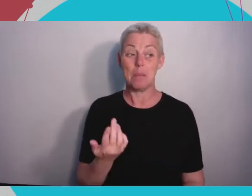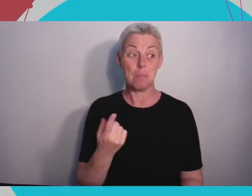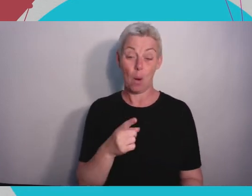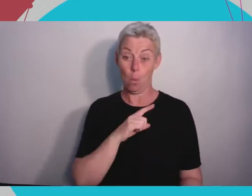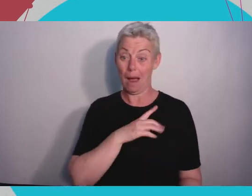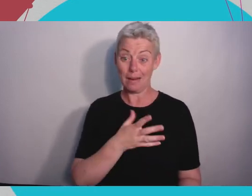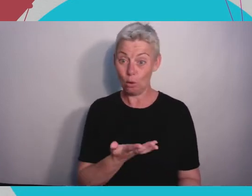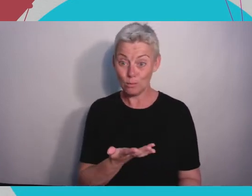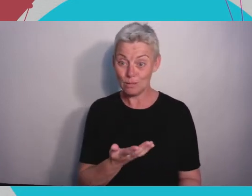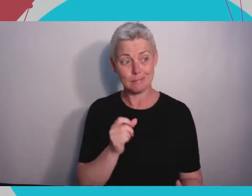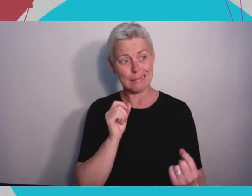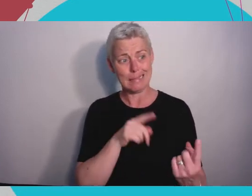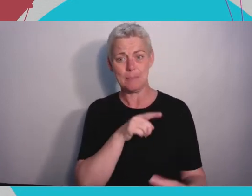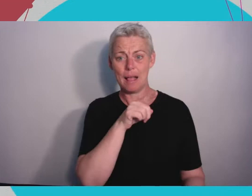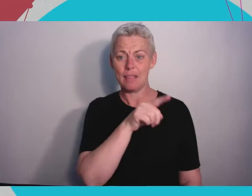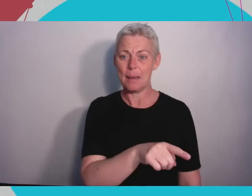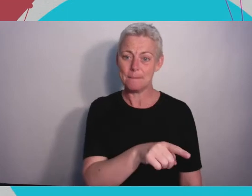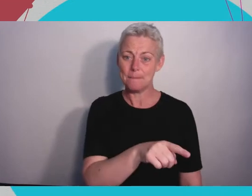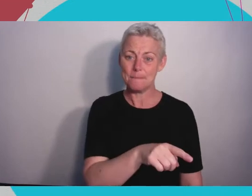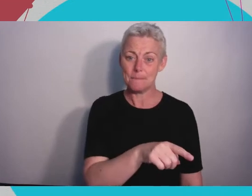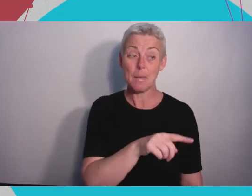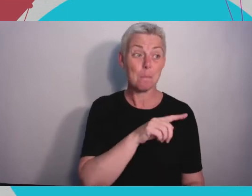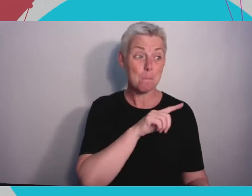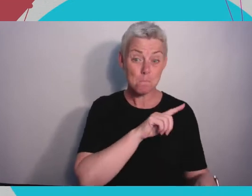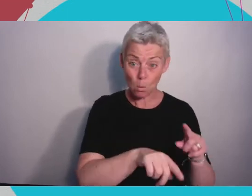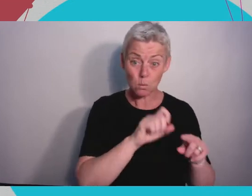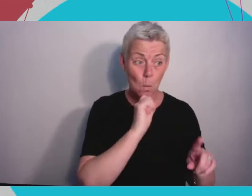of ten they'll reply. And if they don't the worst thing that's happened is you've sent